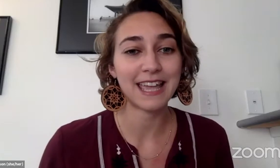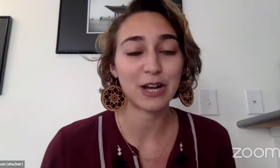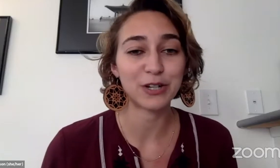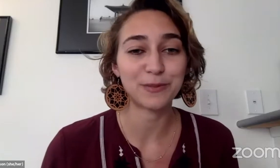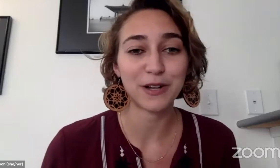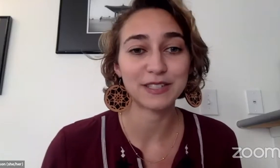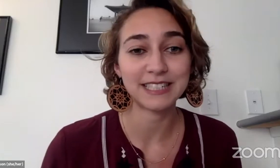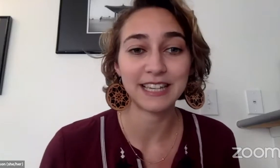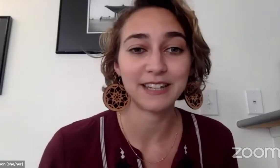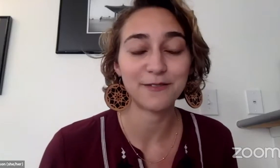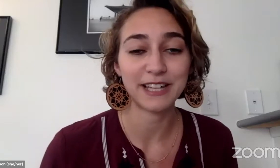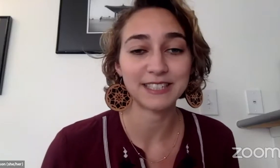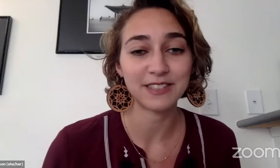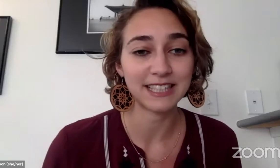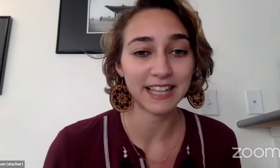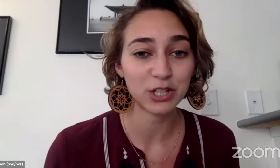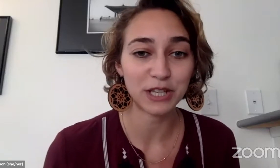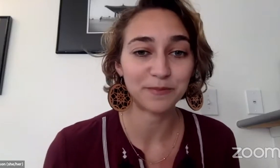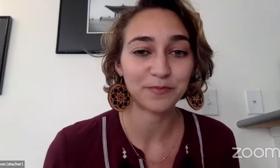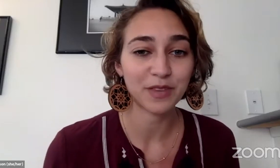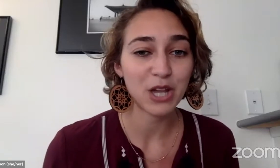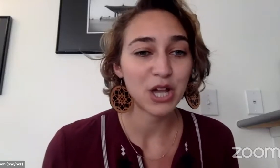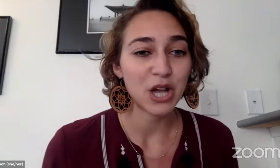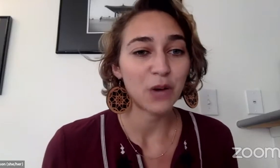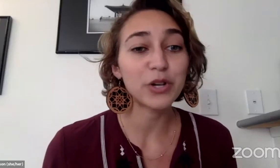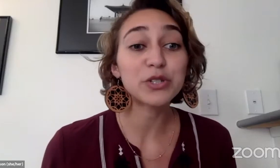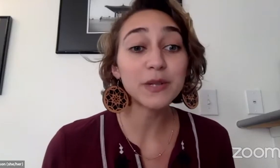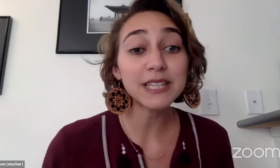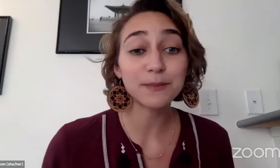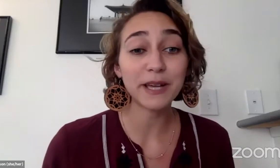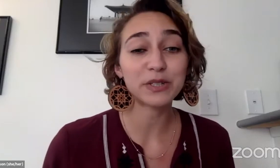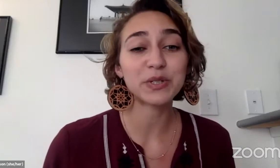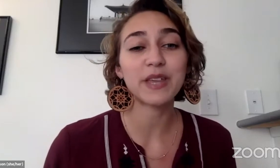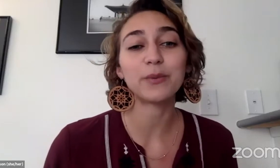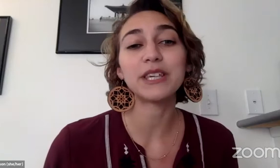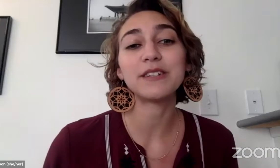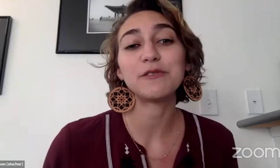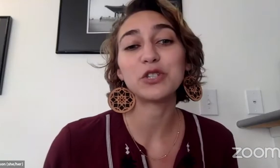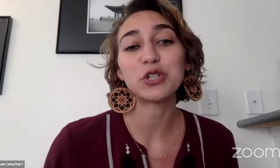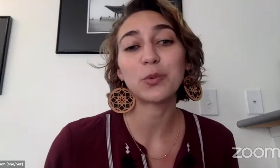in our democracy in advance of this election. We are doing these panels so that we can envision